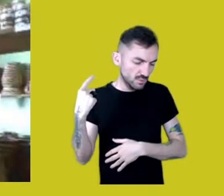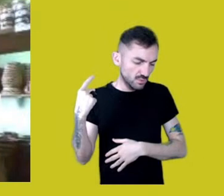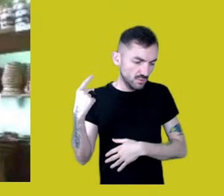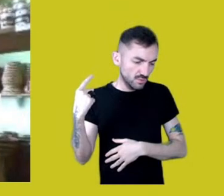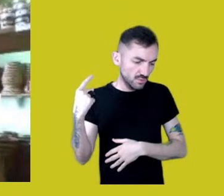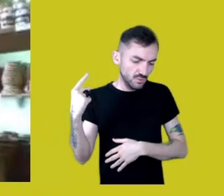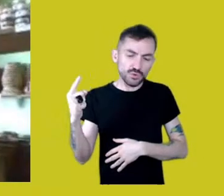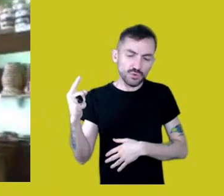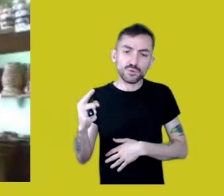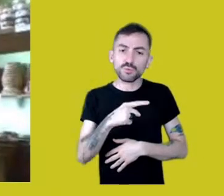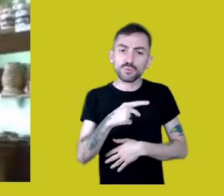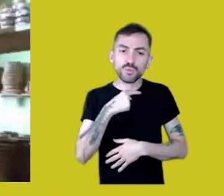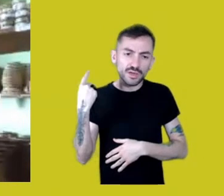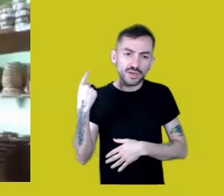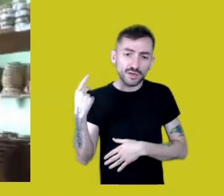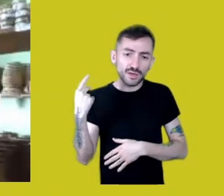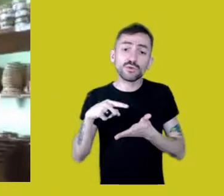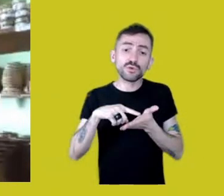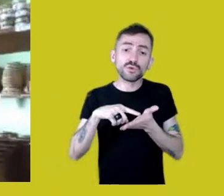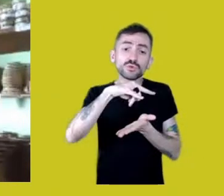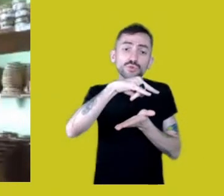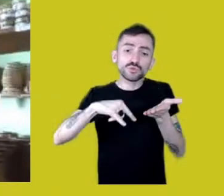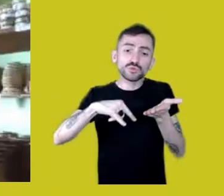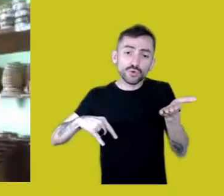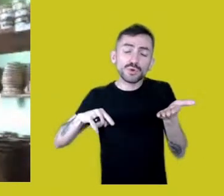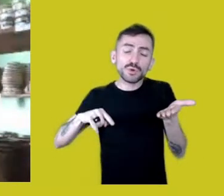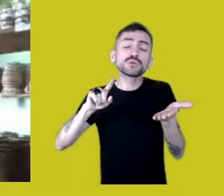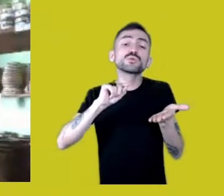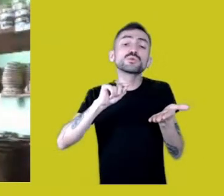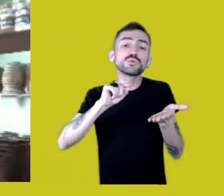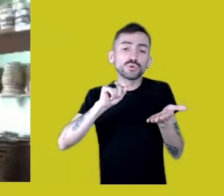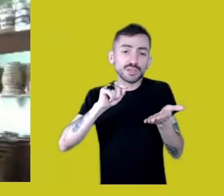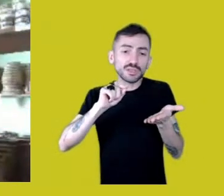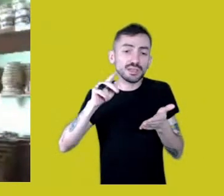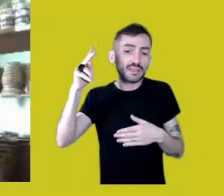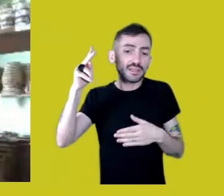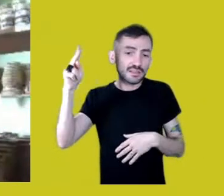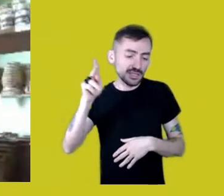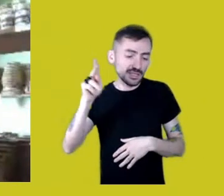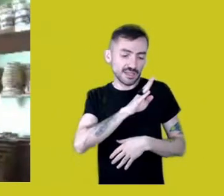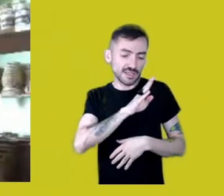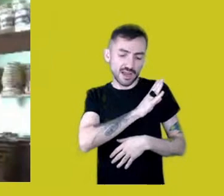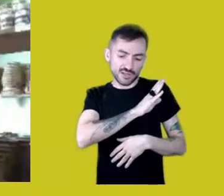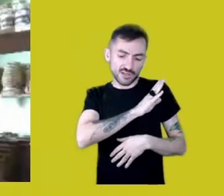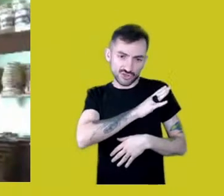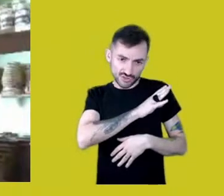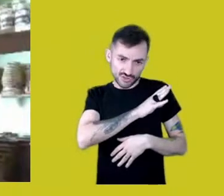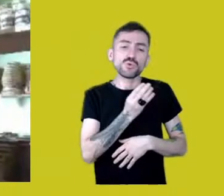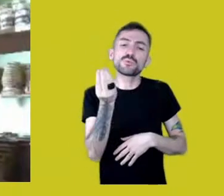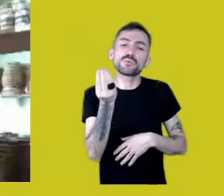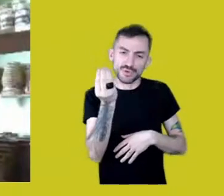says it was a heart condition, because there’s a lot of undernotification: